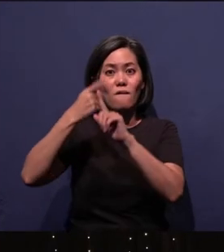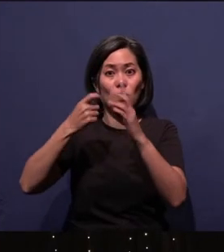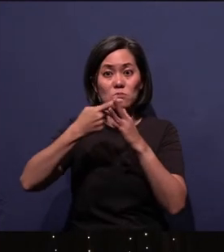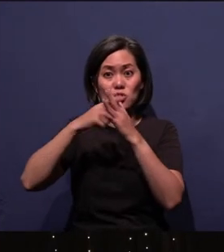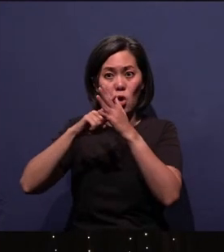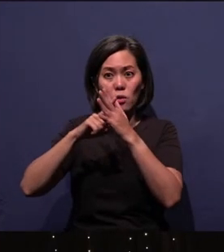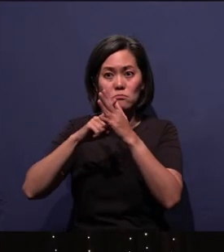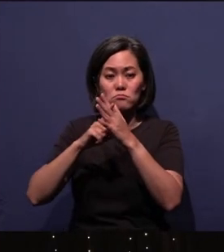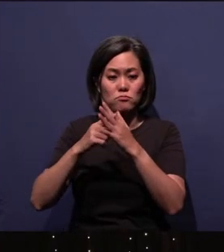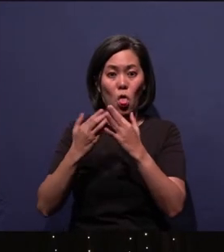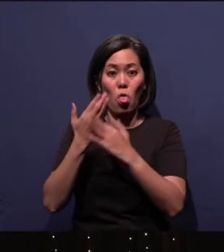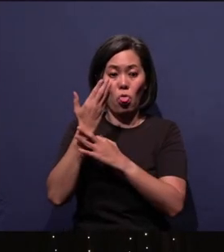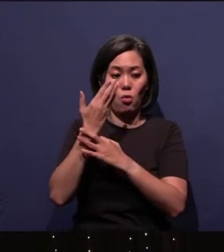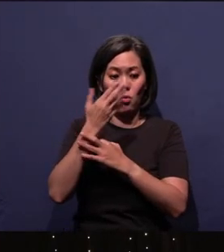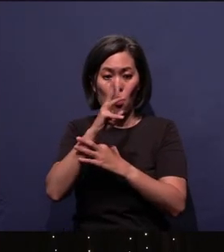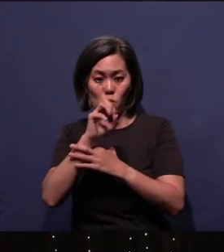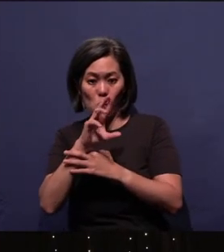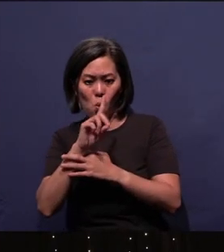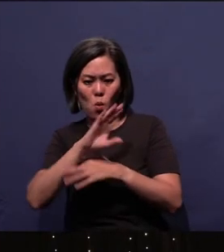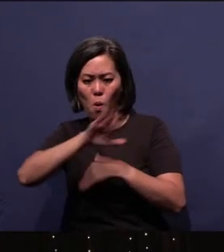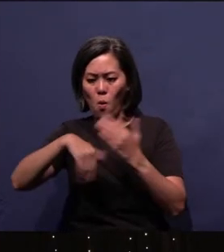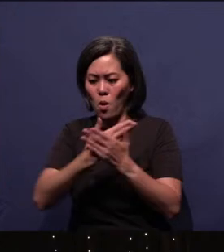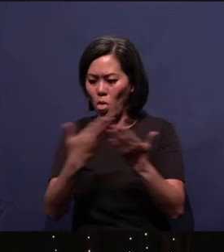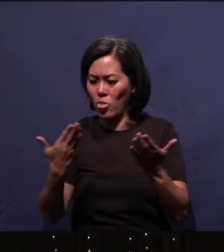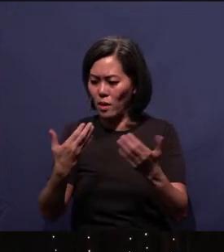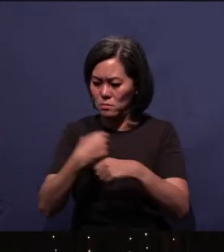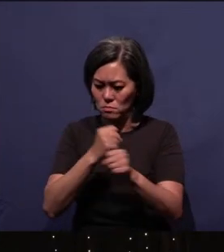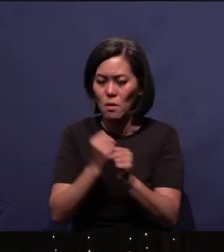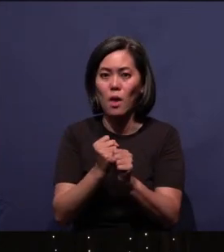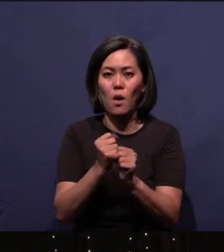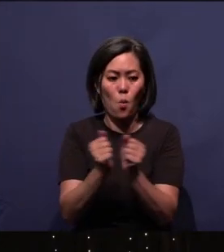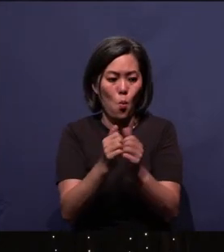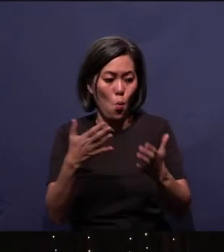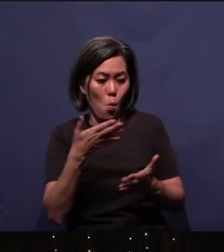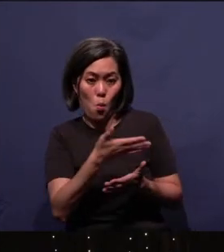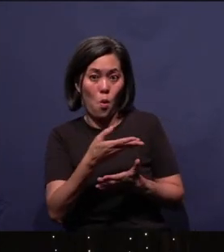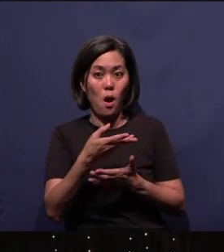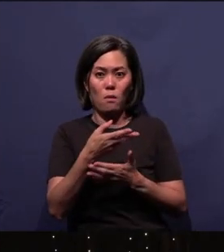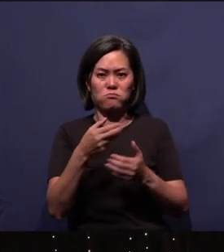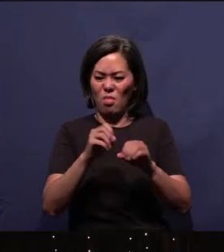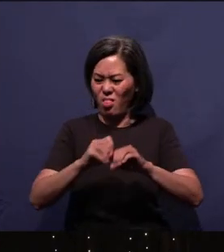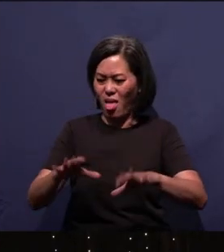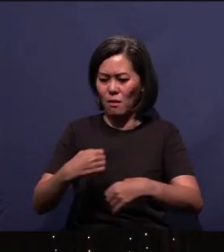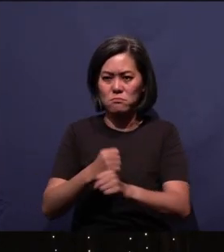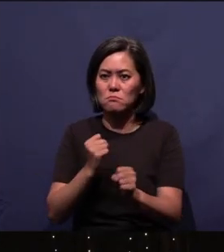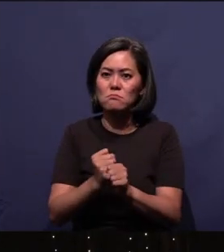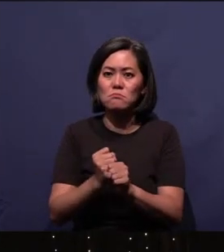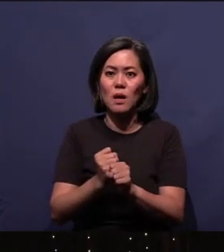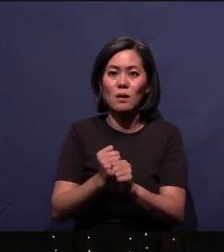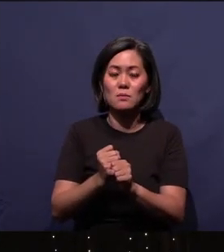Through Him all things were made; without Him nothing was made that has been made.